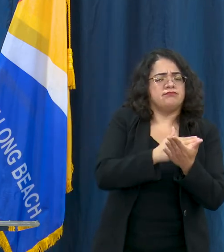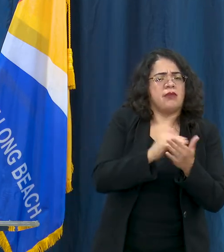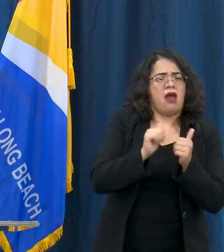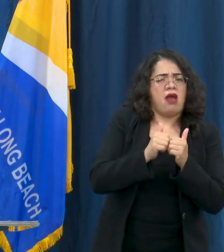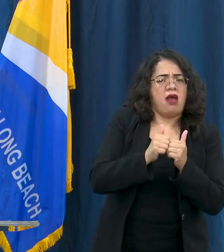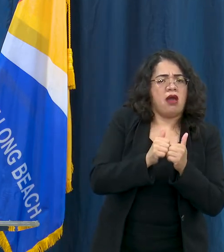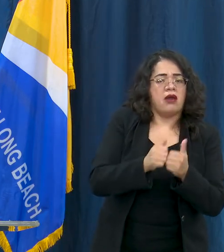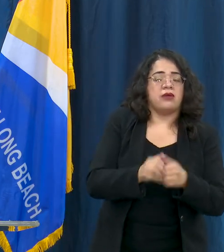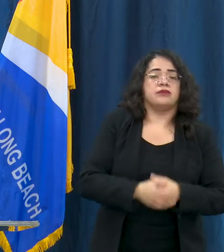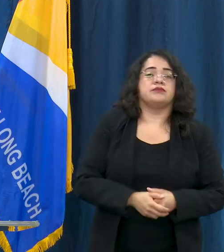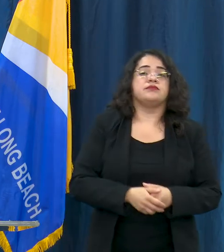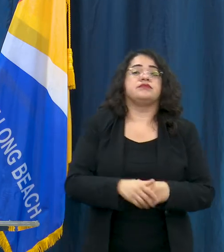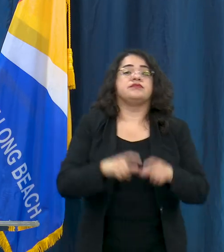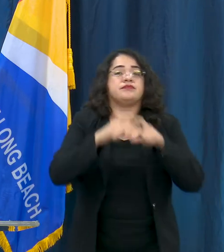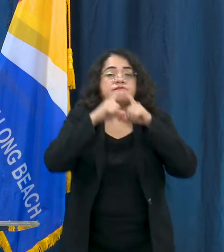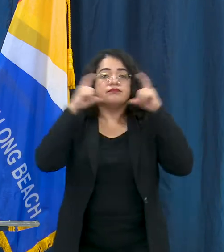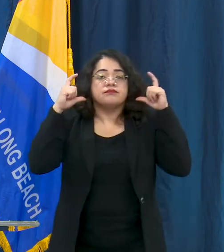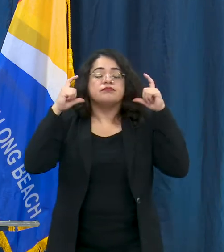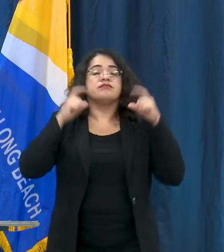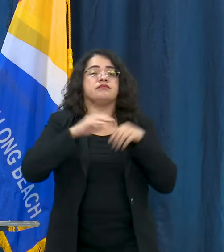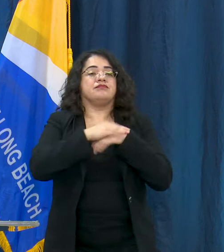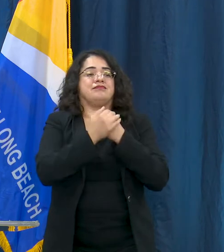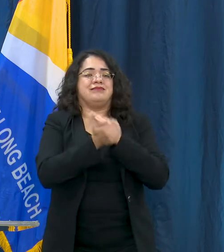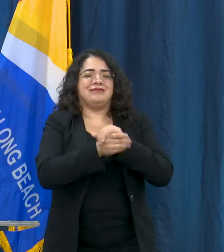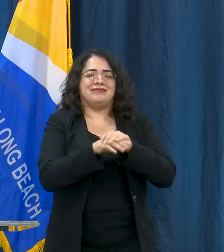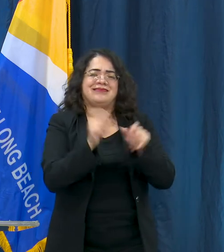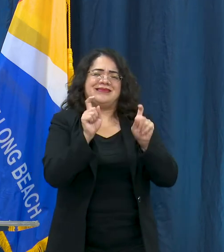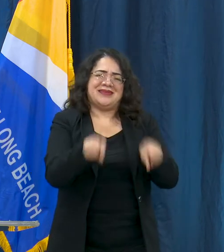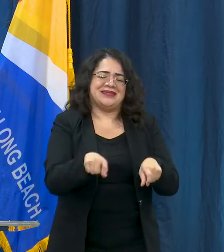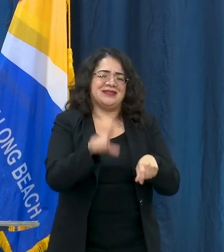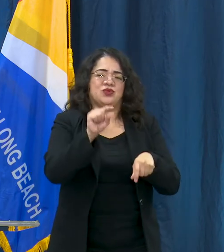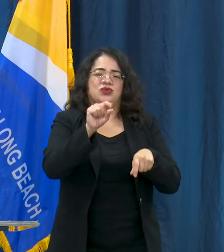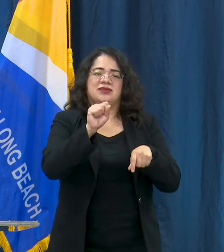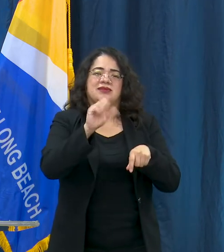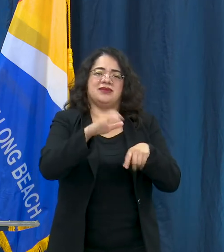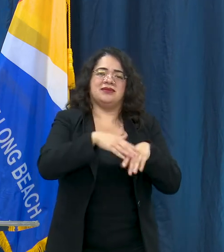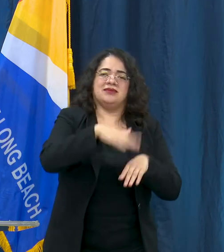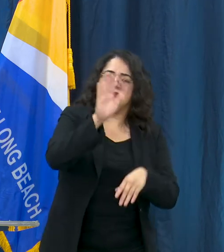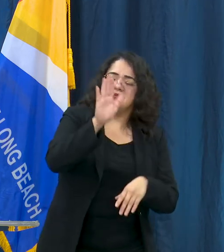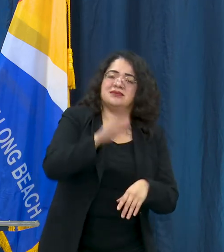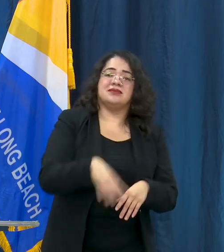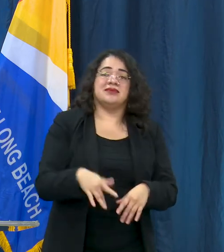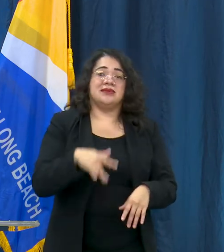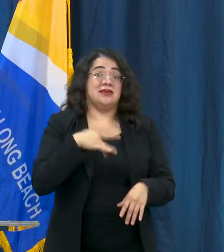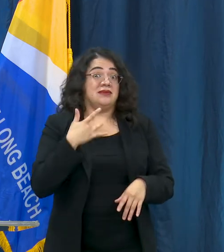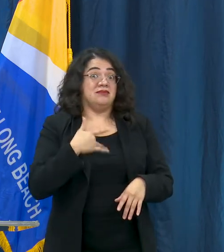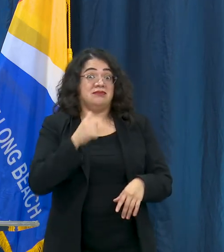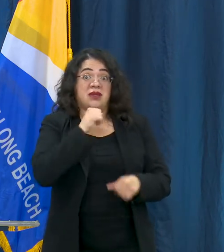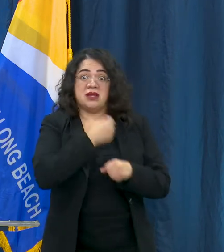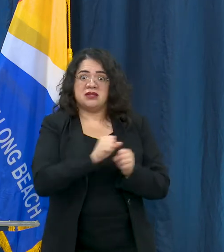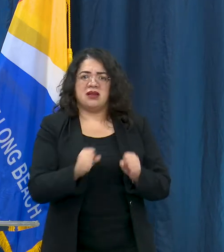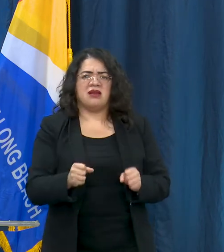wearing face coverings are massive or being cautious is really important. If you're feeling unsafe please continue to stay home.